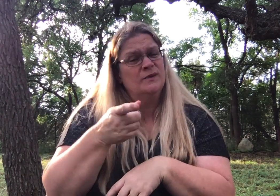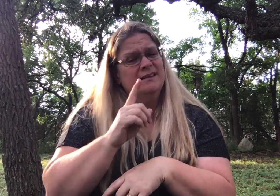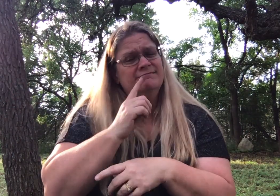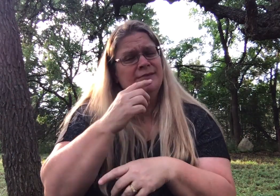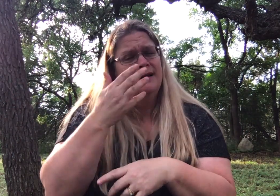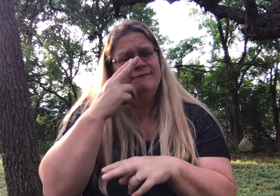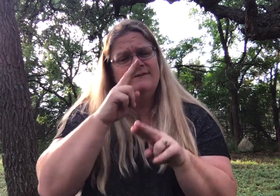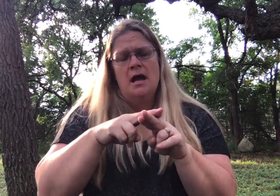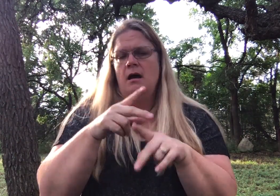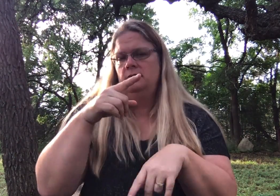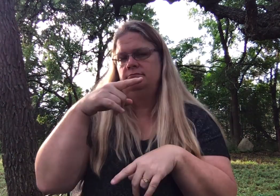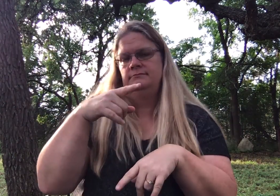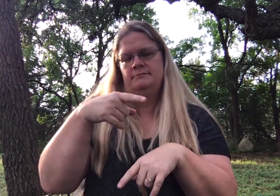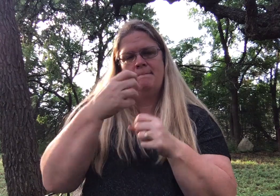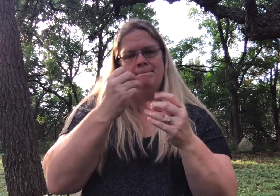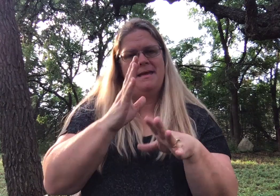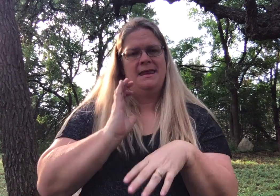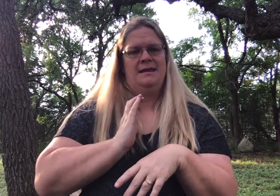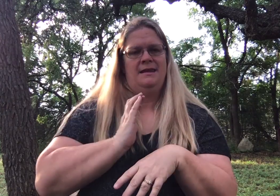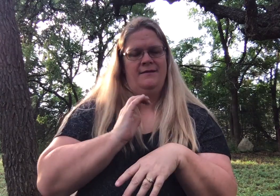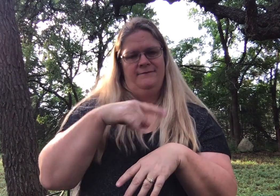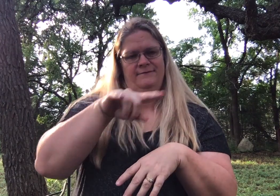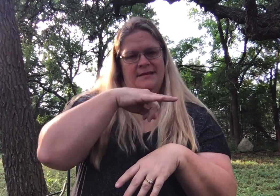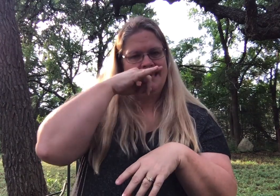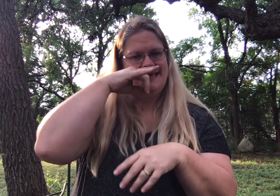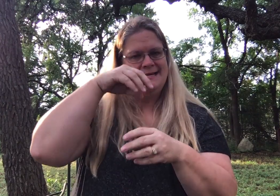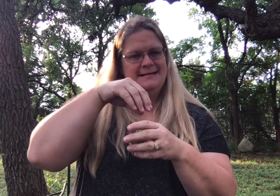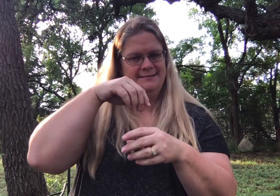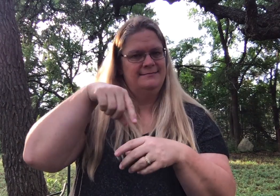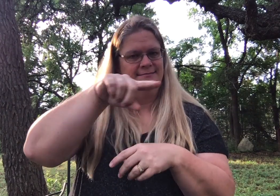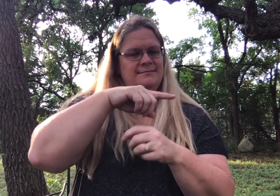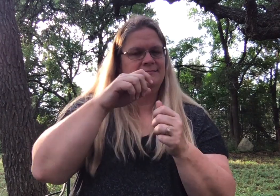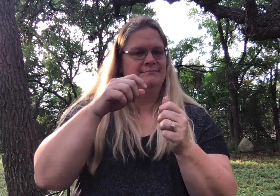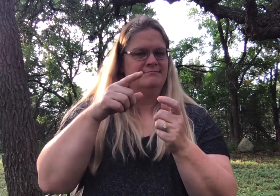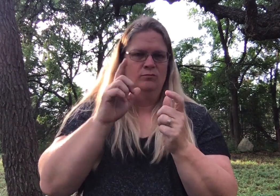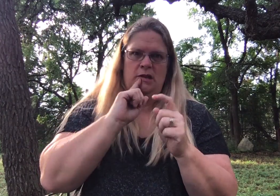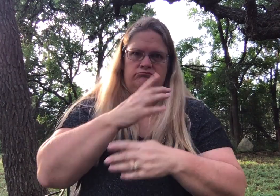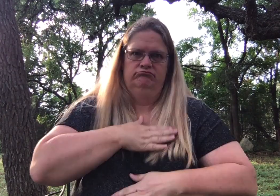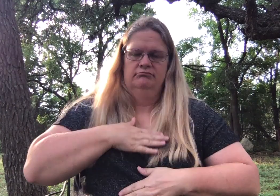It's a really fun game. And many of our kiddos really enjoy that game.